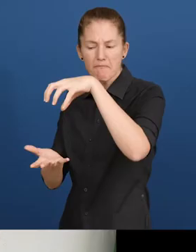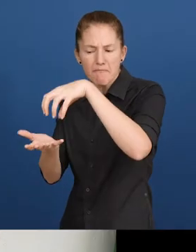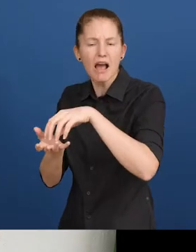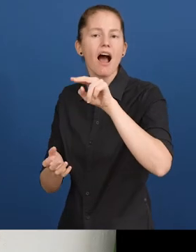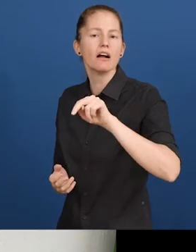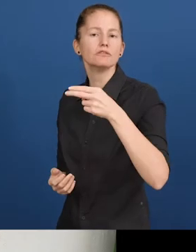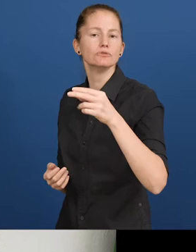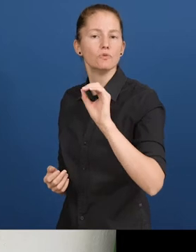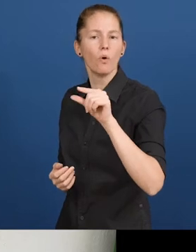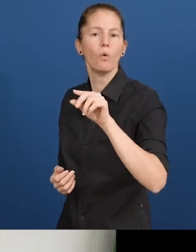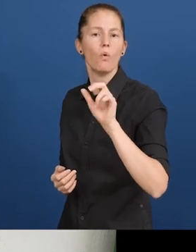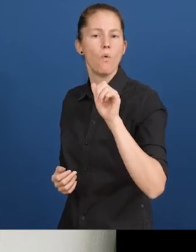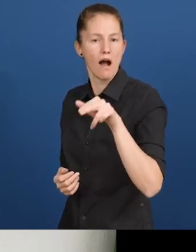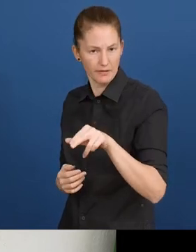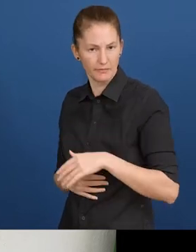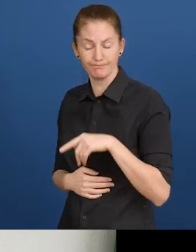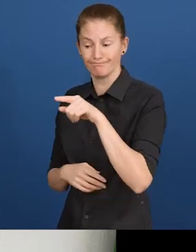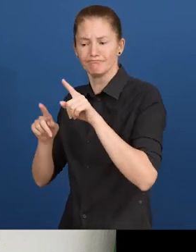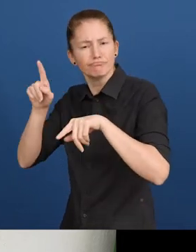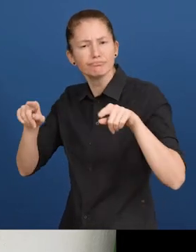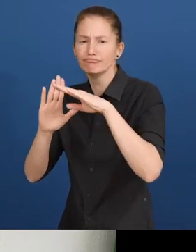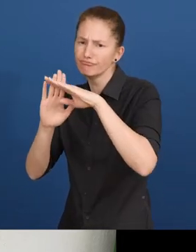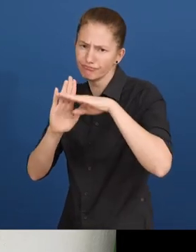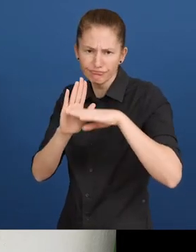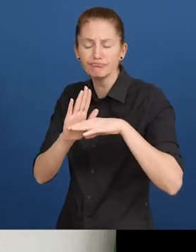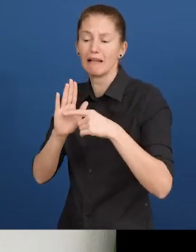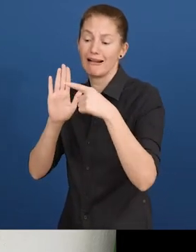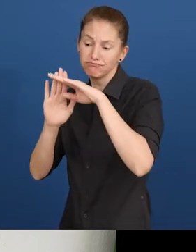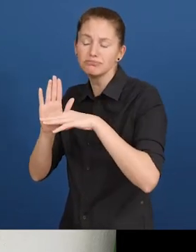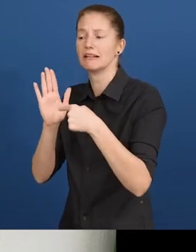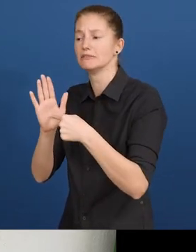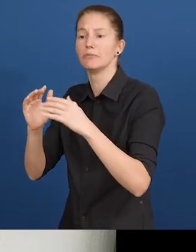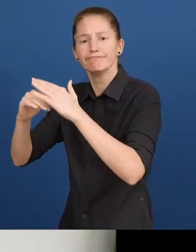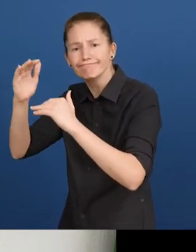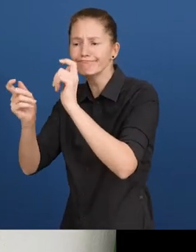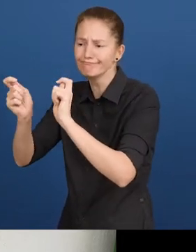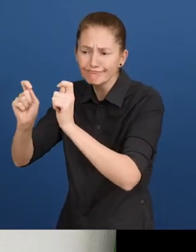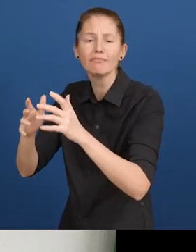an international NGO, in Nho Quan District, Viet Nam. It implements